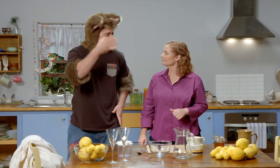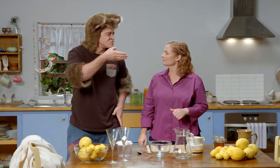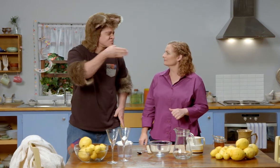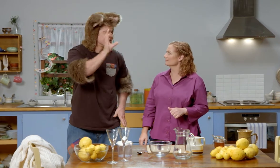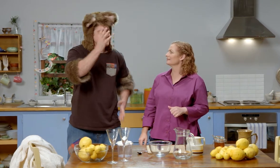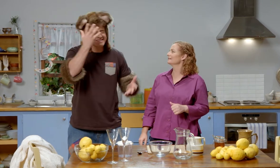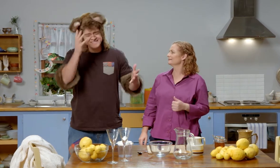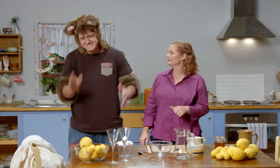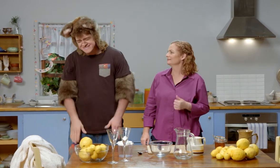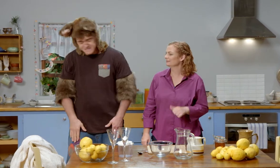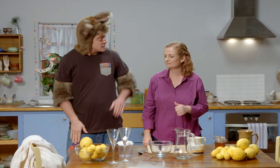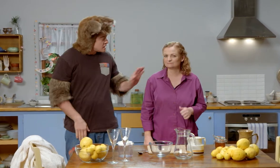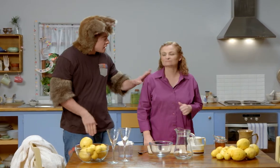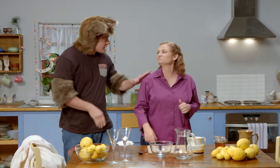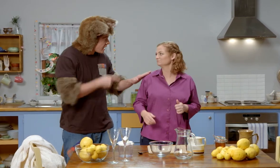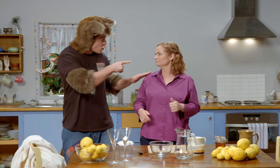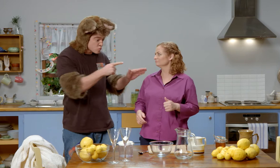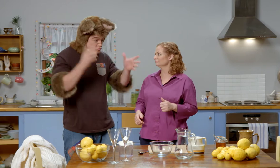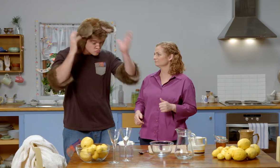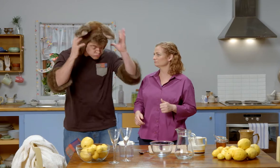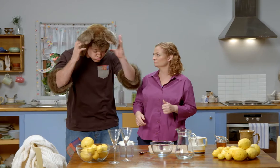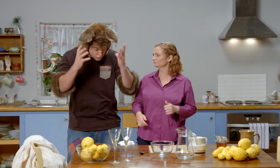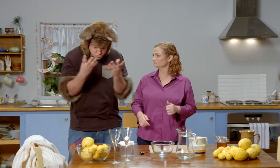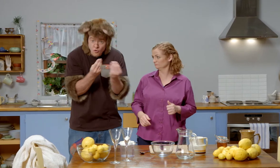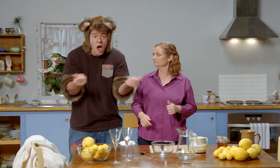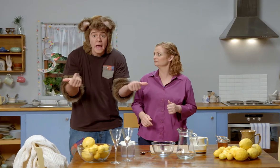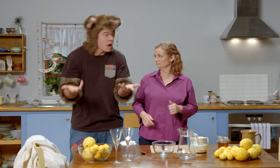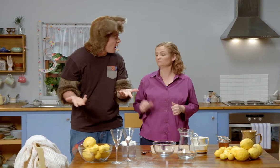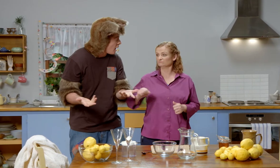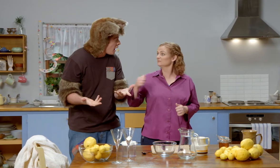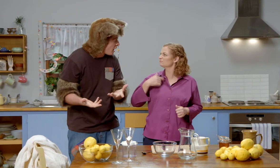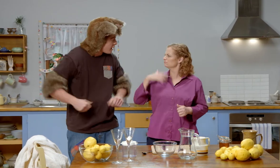that I forgot to get a drink of water. Sally, are you all dry now?